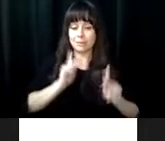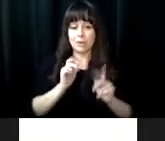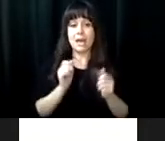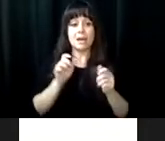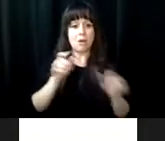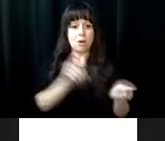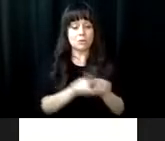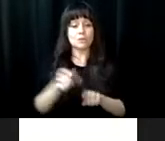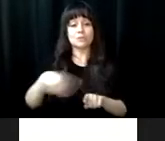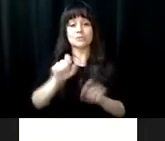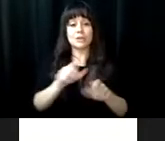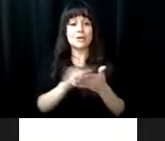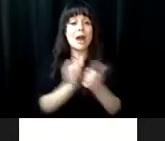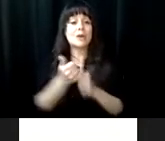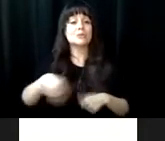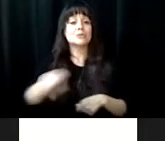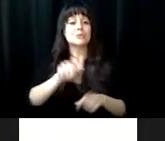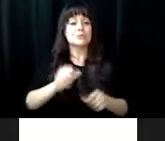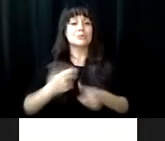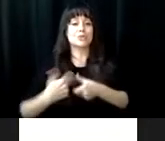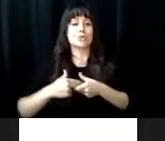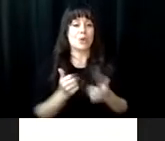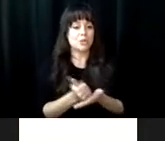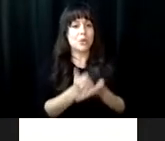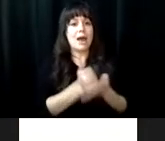DVI r shattering stereotypes and. Learn